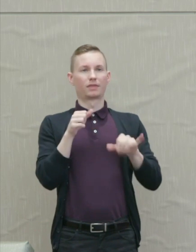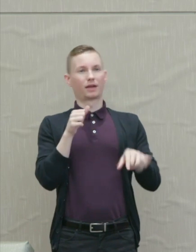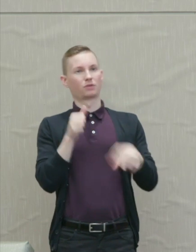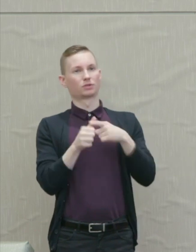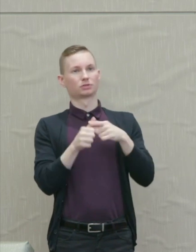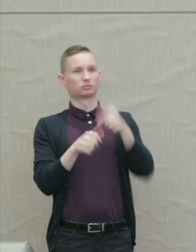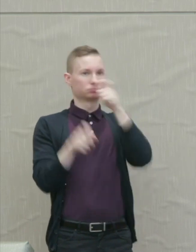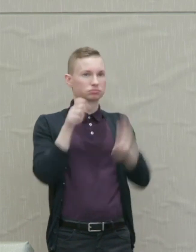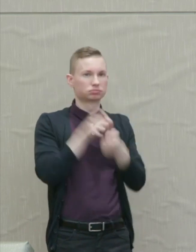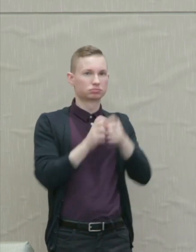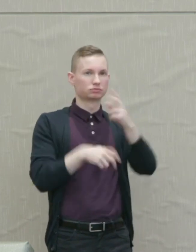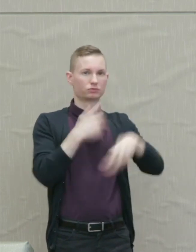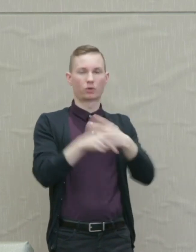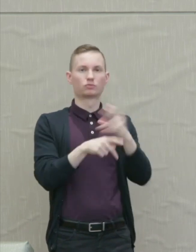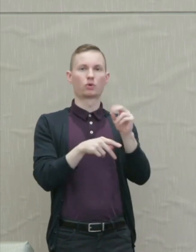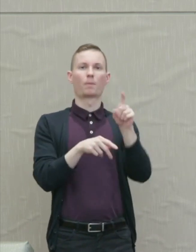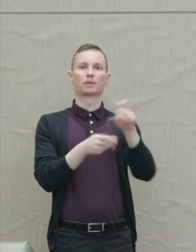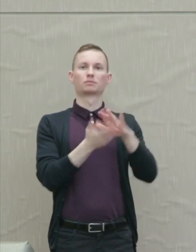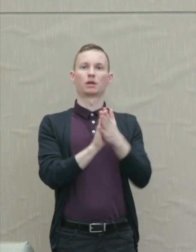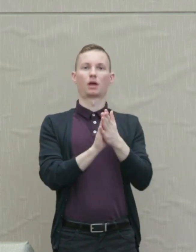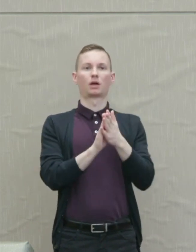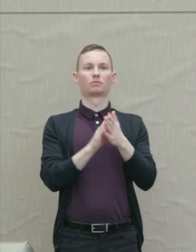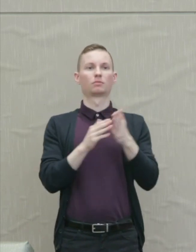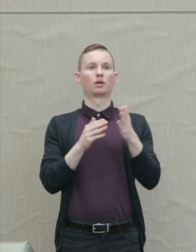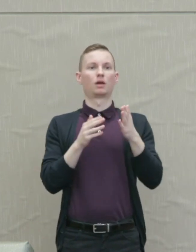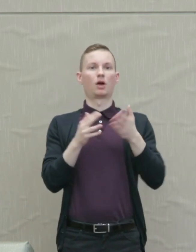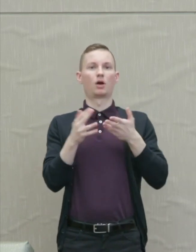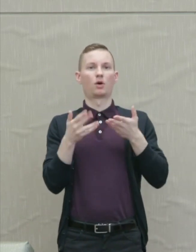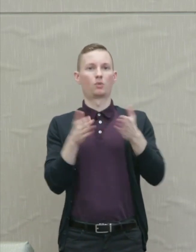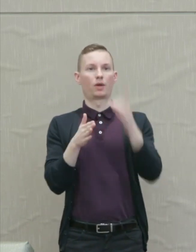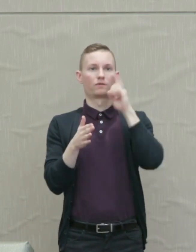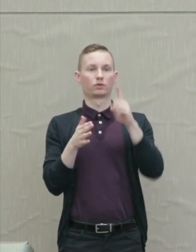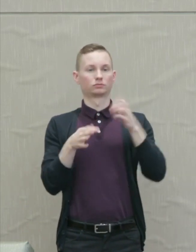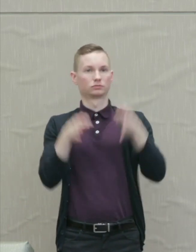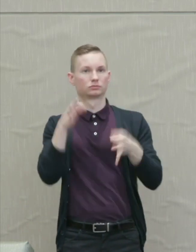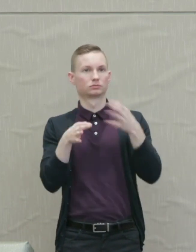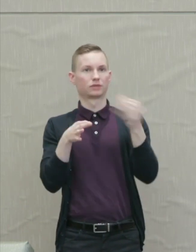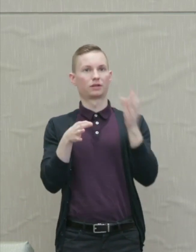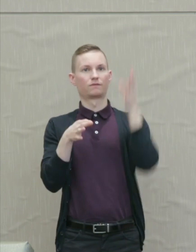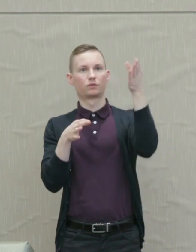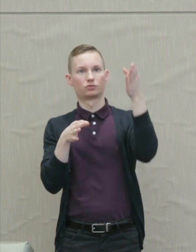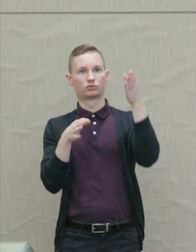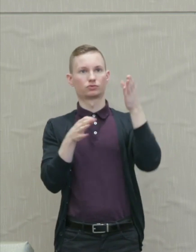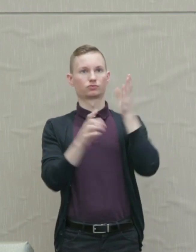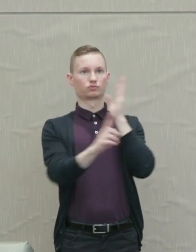They must become instruments of justice and future directed human welfare.